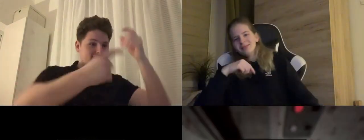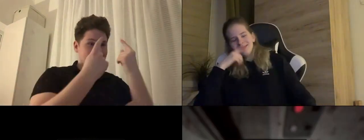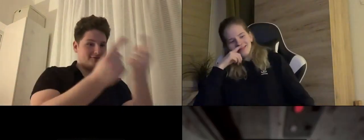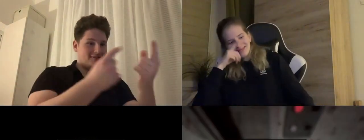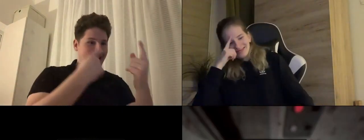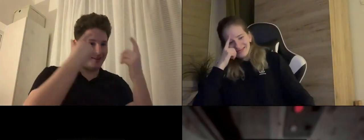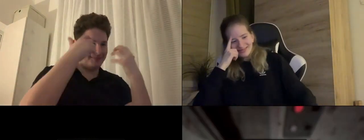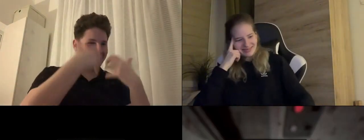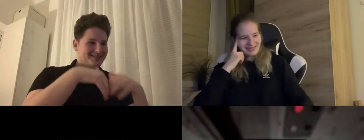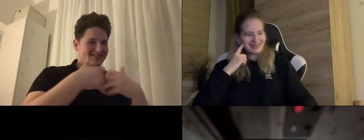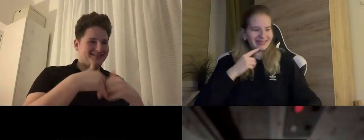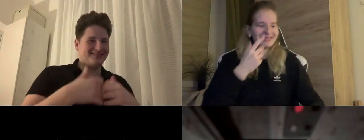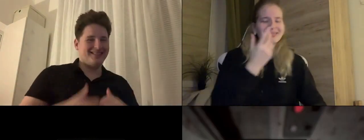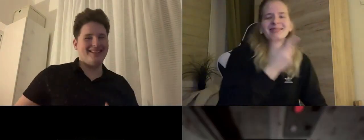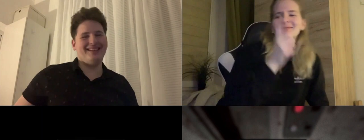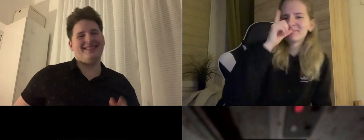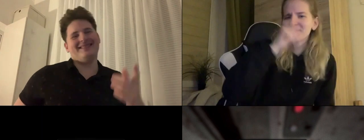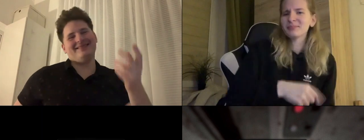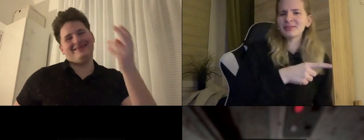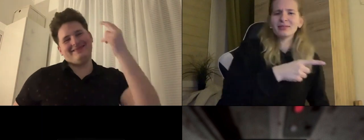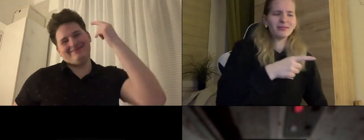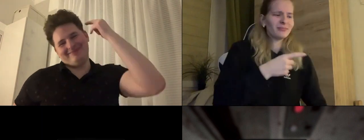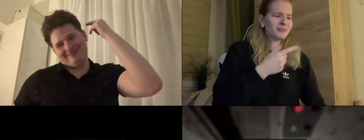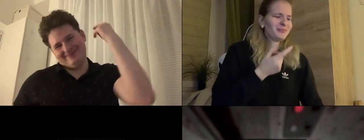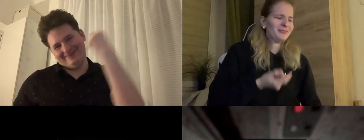I retard. .. You have to go downstairs and you will find ... Adi is a retard! AHhahahahah XD